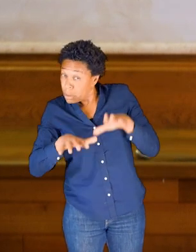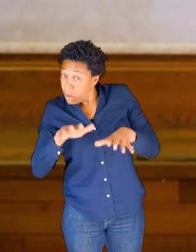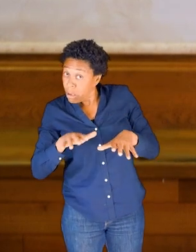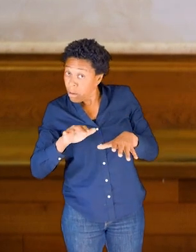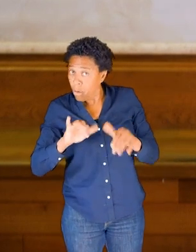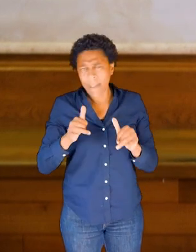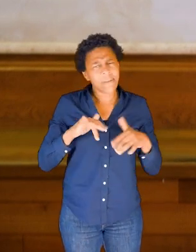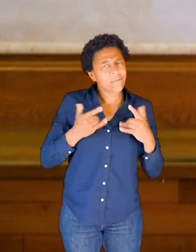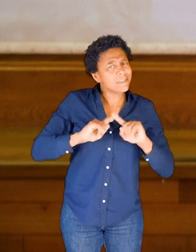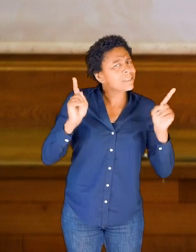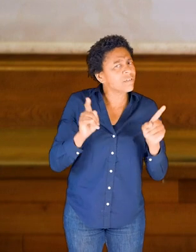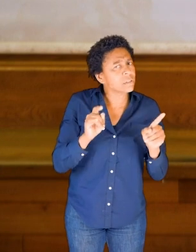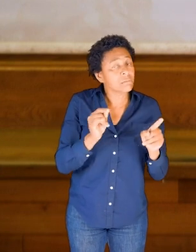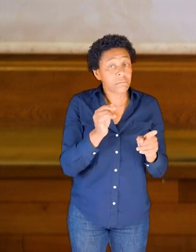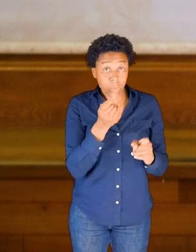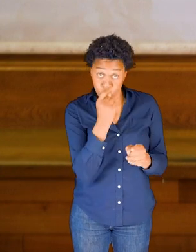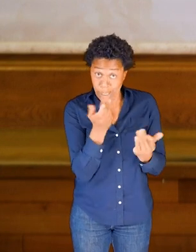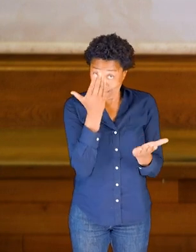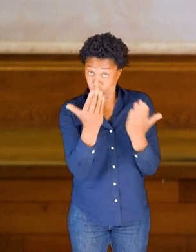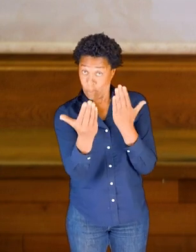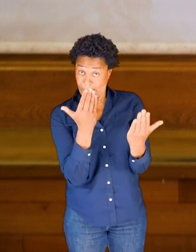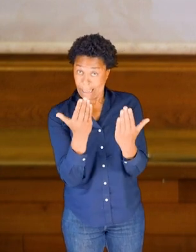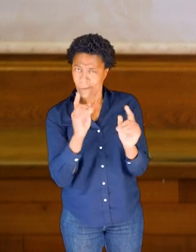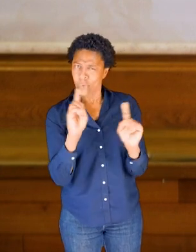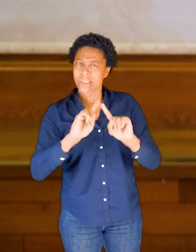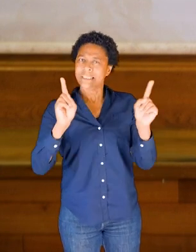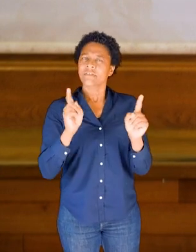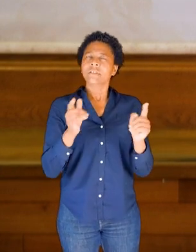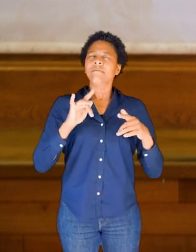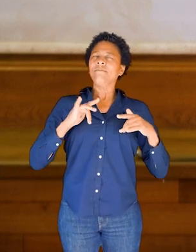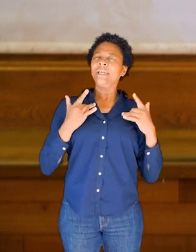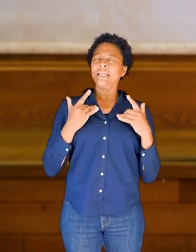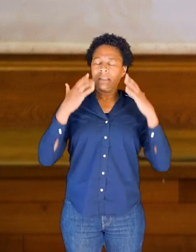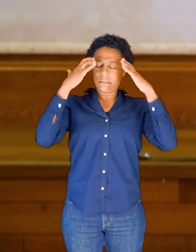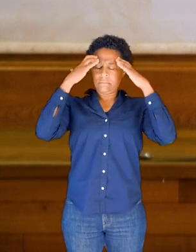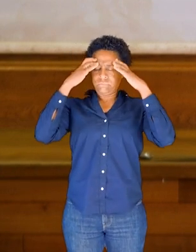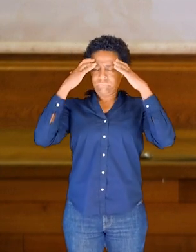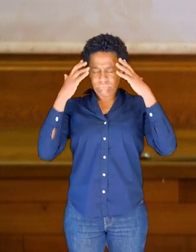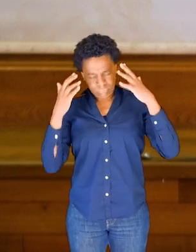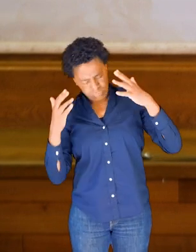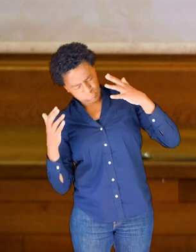But perhaps you can compare your experience of moving the skull,